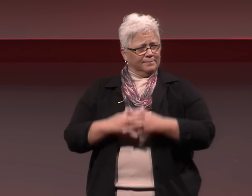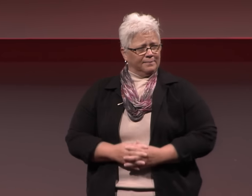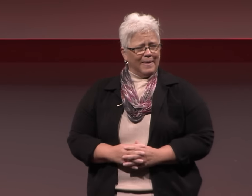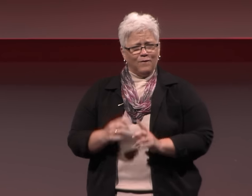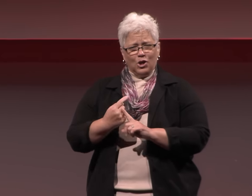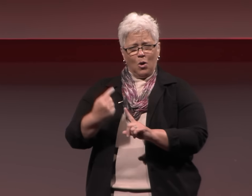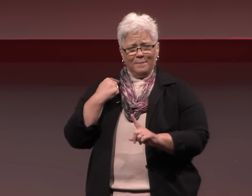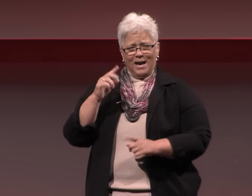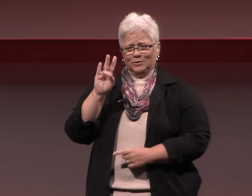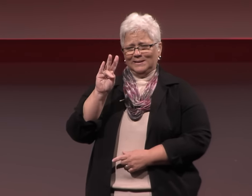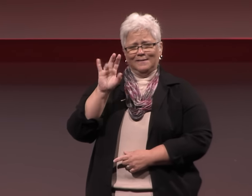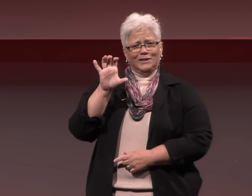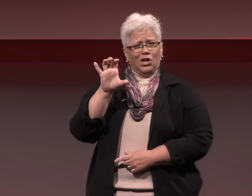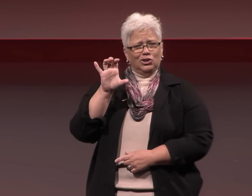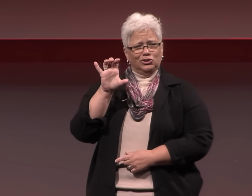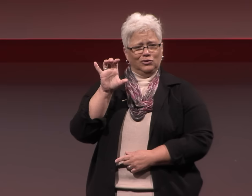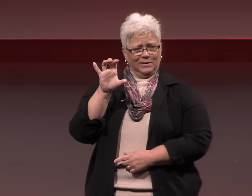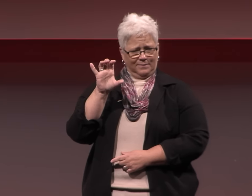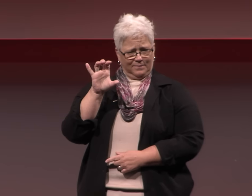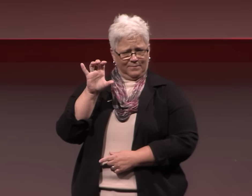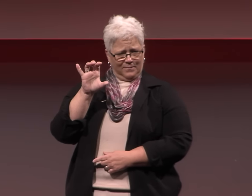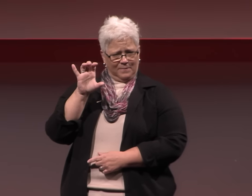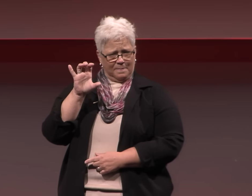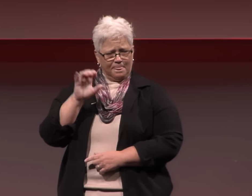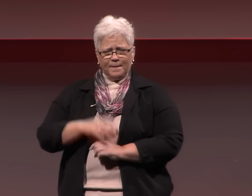Here in America, in the 1700s,